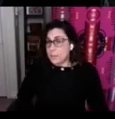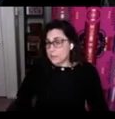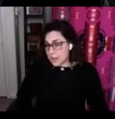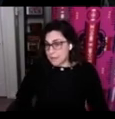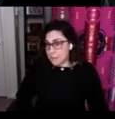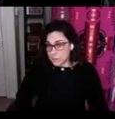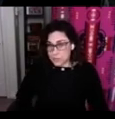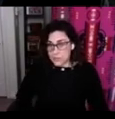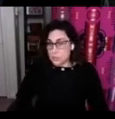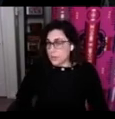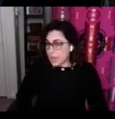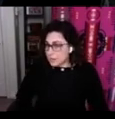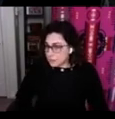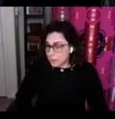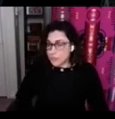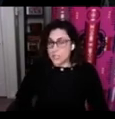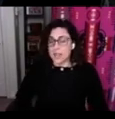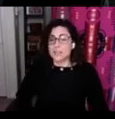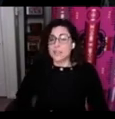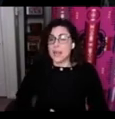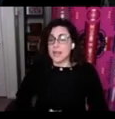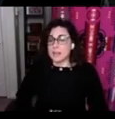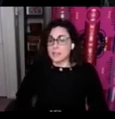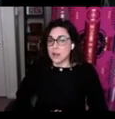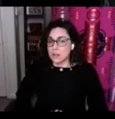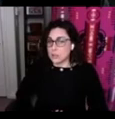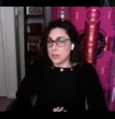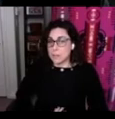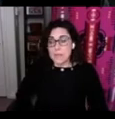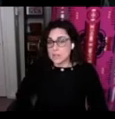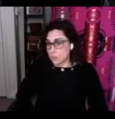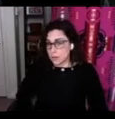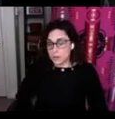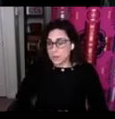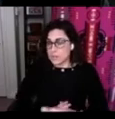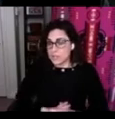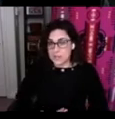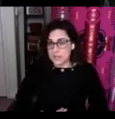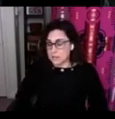to have an immersion school and a language nest and are doing amazing work they're really seen as